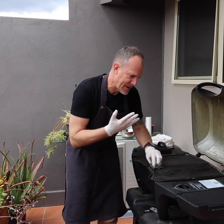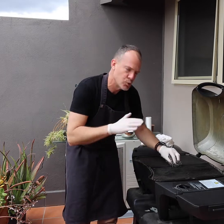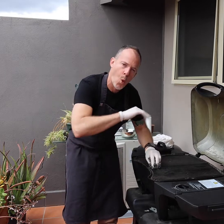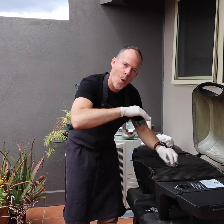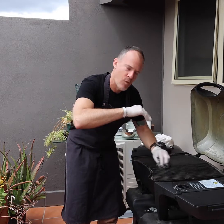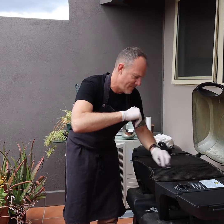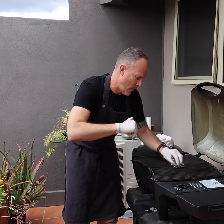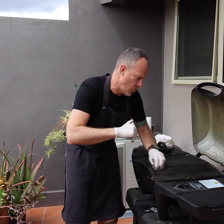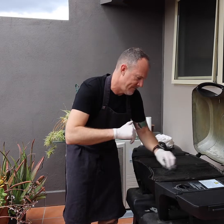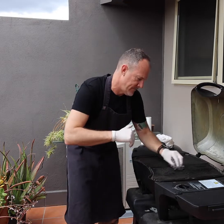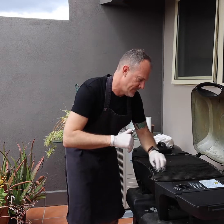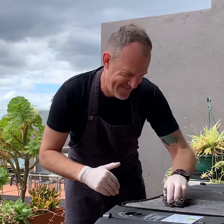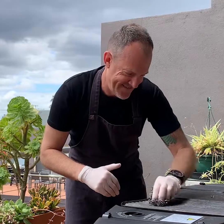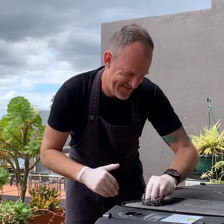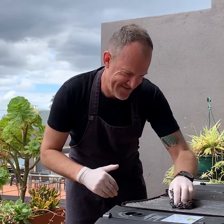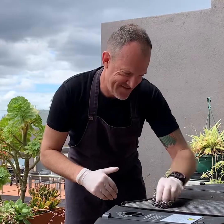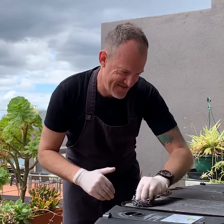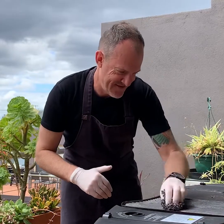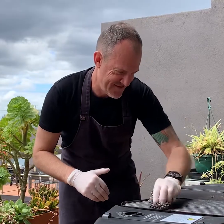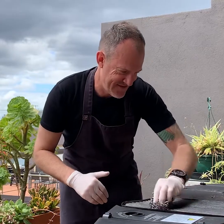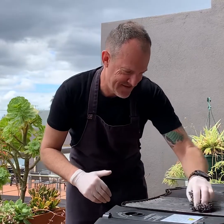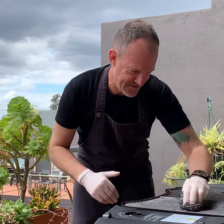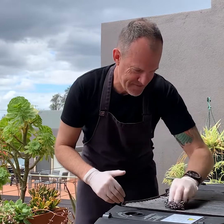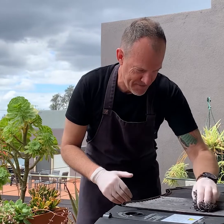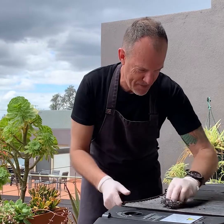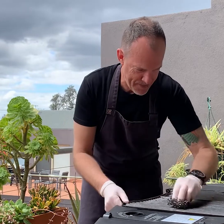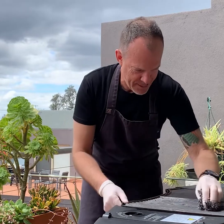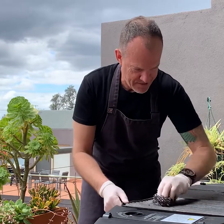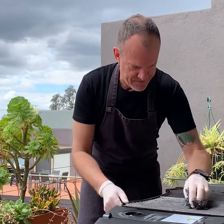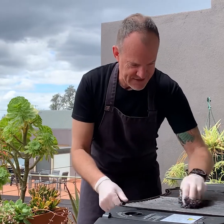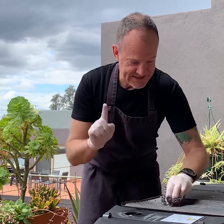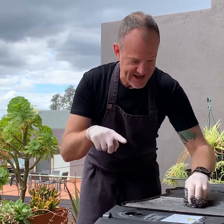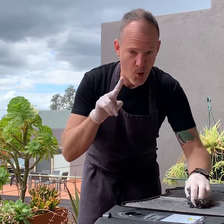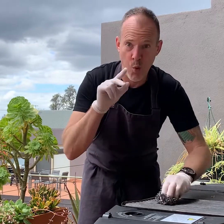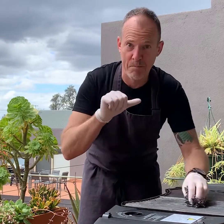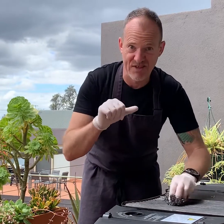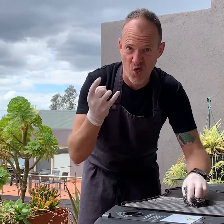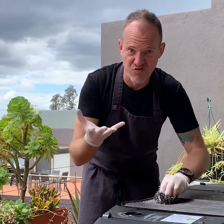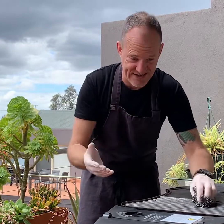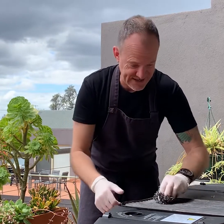Make sure you get all that gunk off. It looks better already.